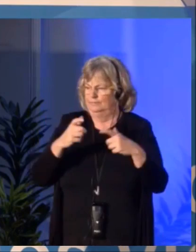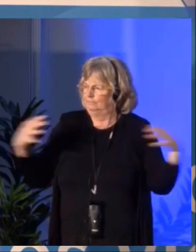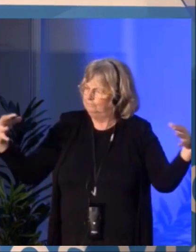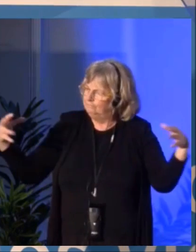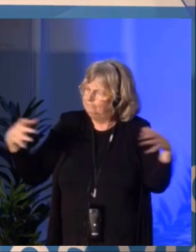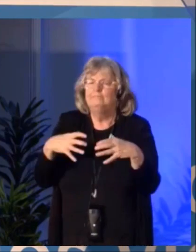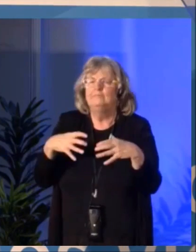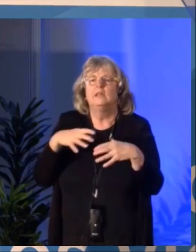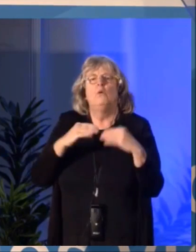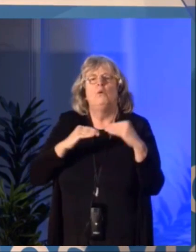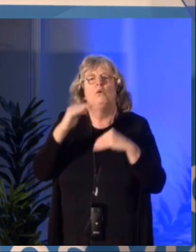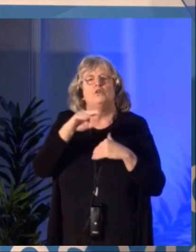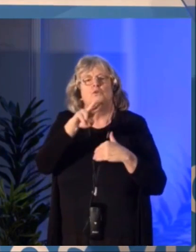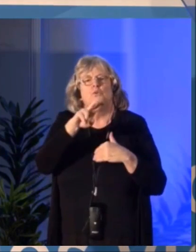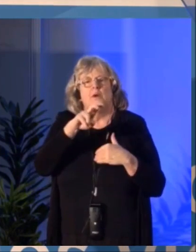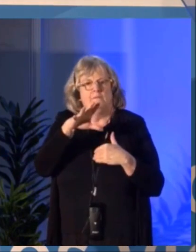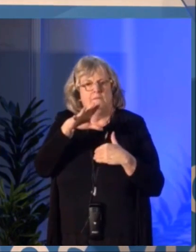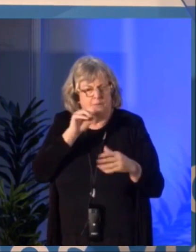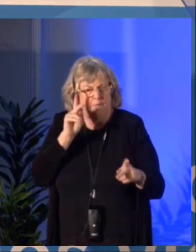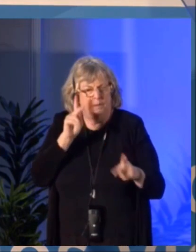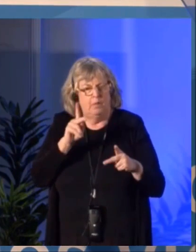our region, our network of organizations.